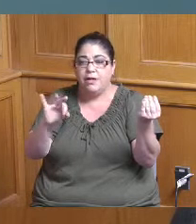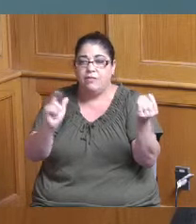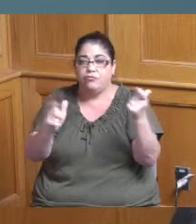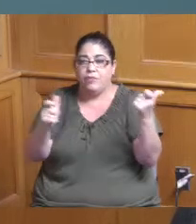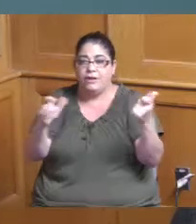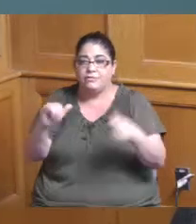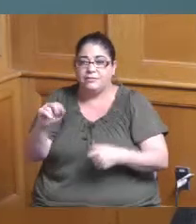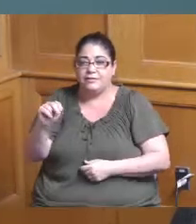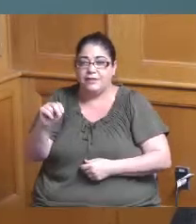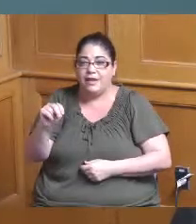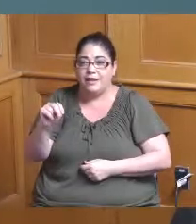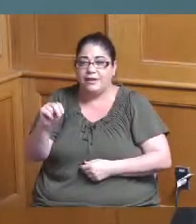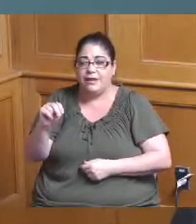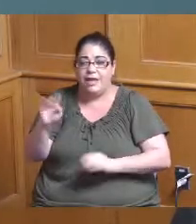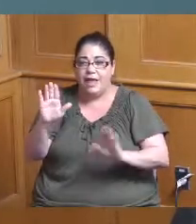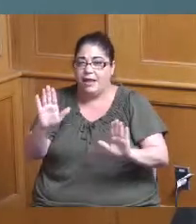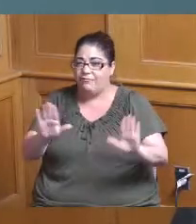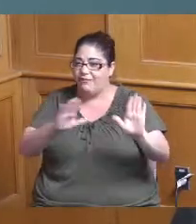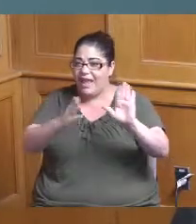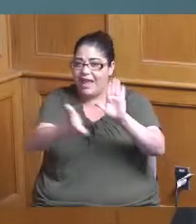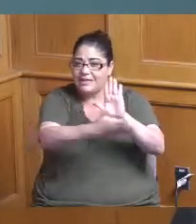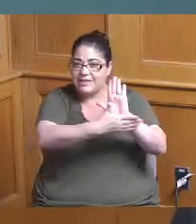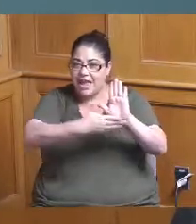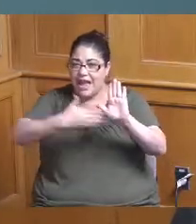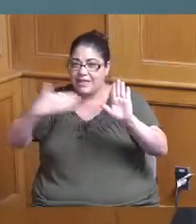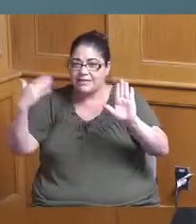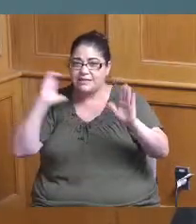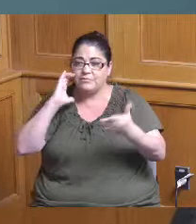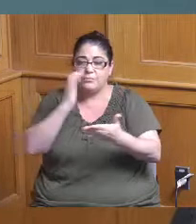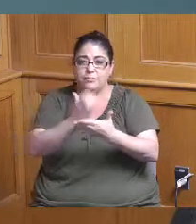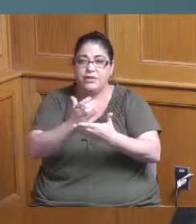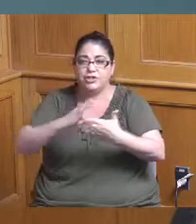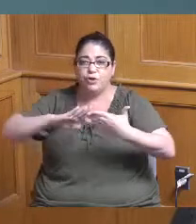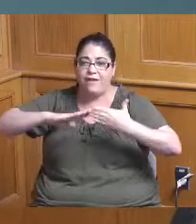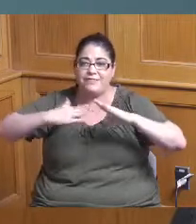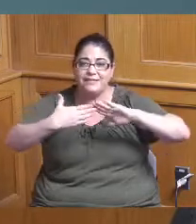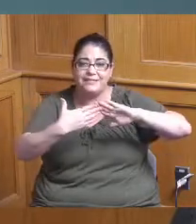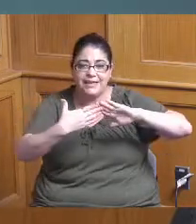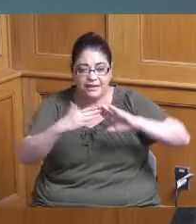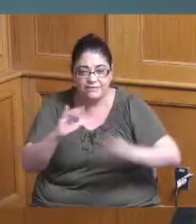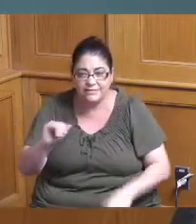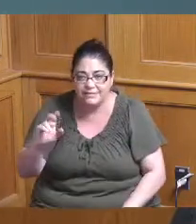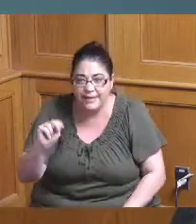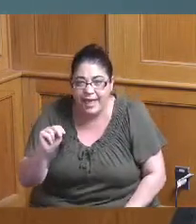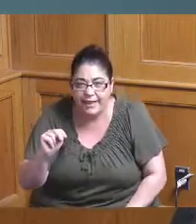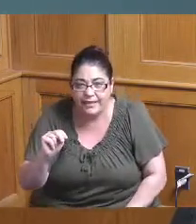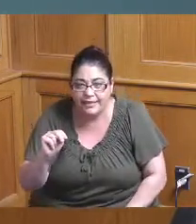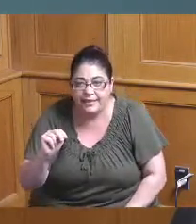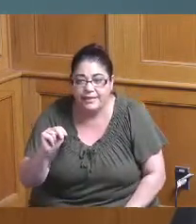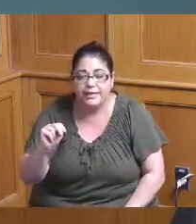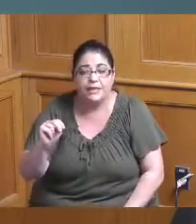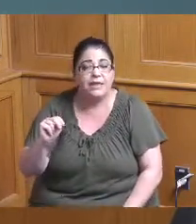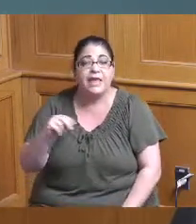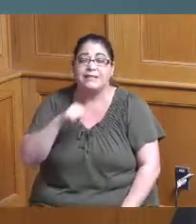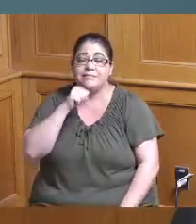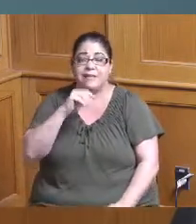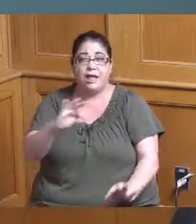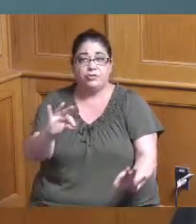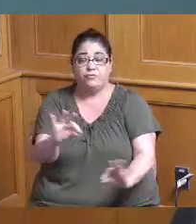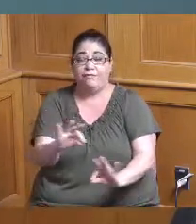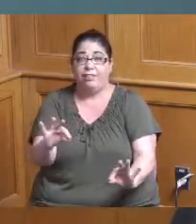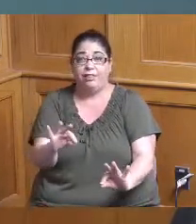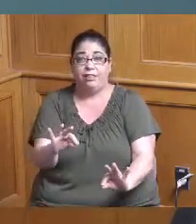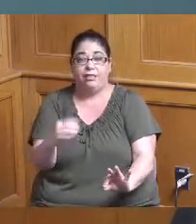and a fantastic picture of city of Cincinnati it's not a trivial issue because we're trying to stop